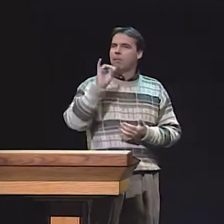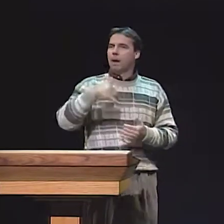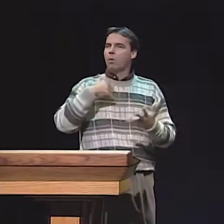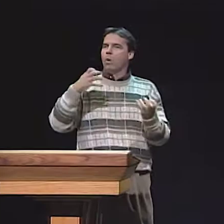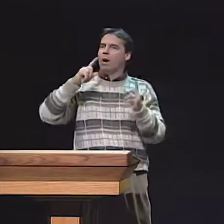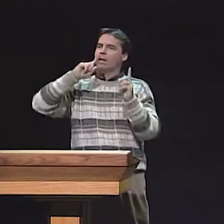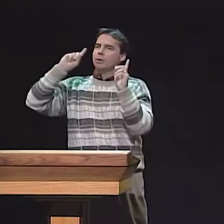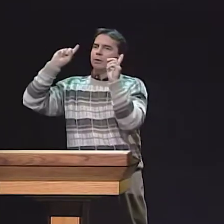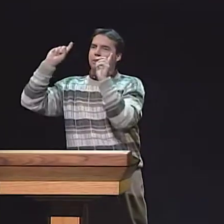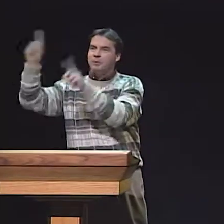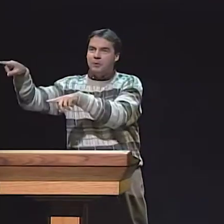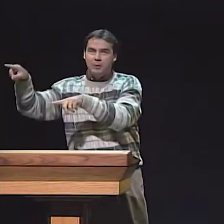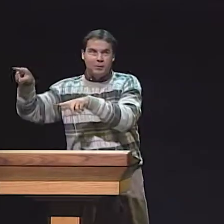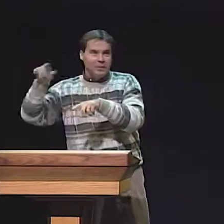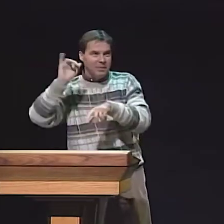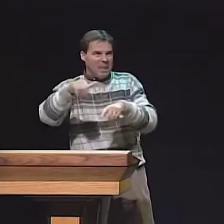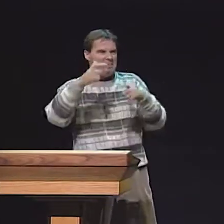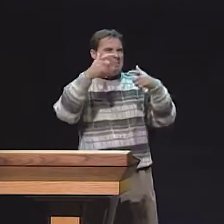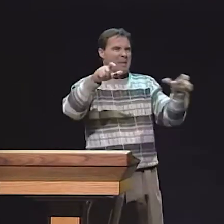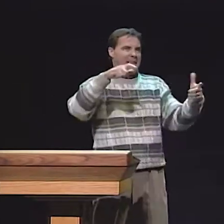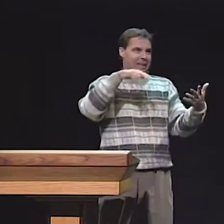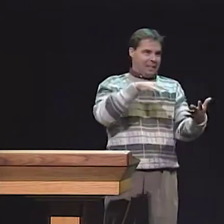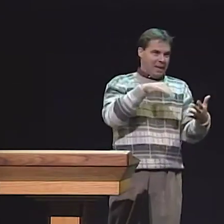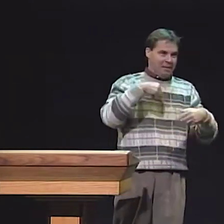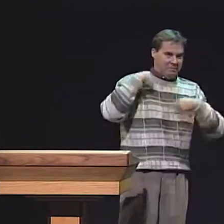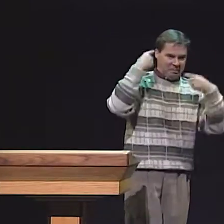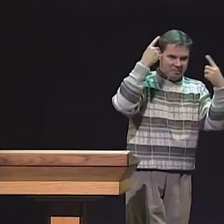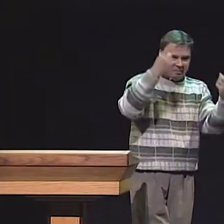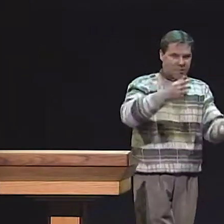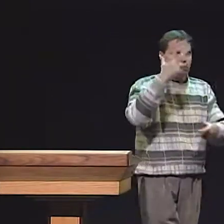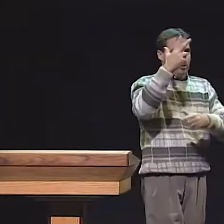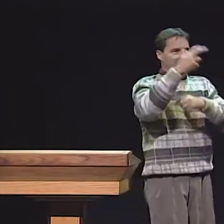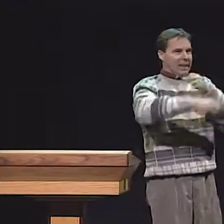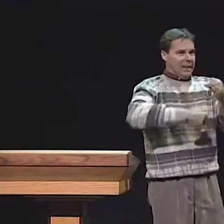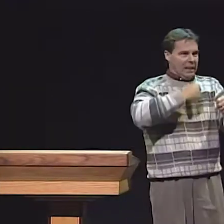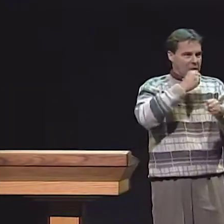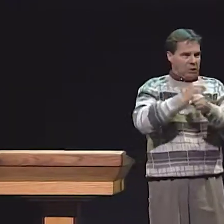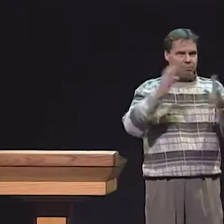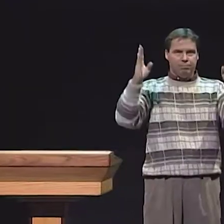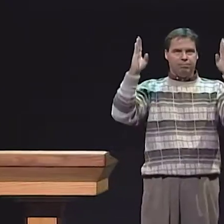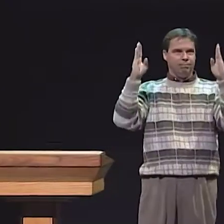WE WANT TO SEE IF ASL LITERACY WILL HELP WITH THEIR INTERACTIONS WITH OTHER PEOPLE,